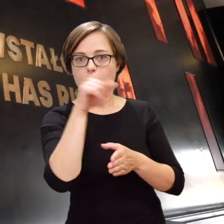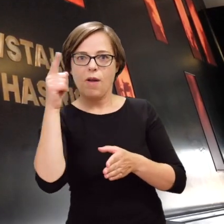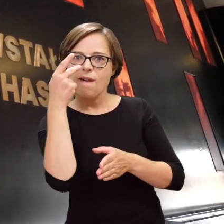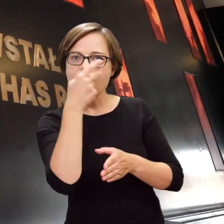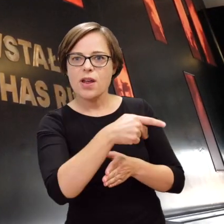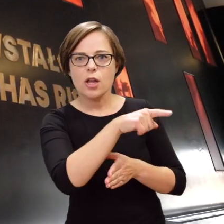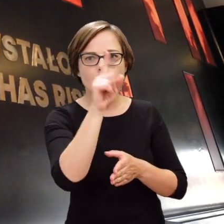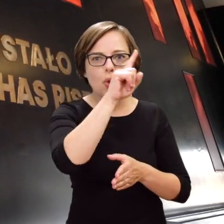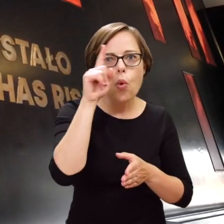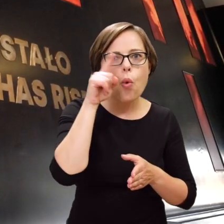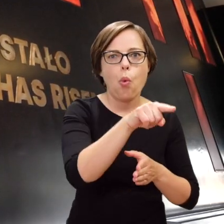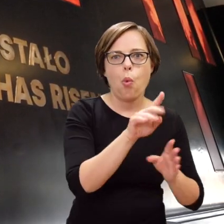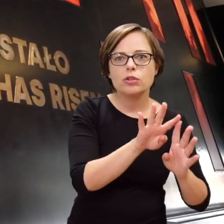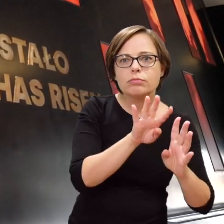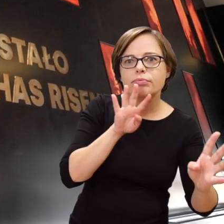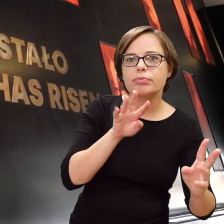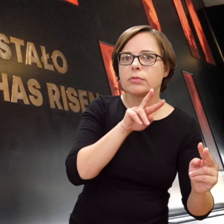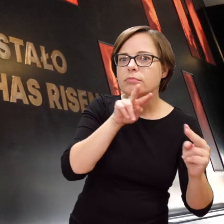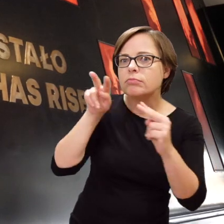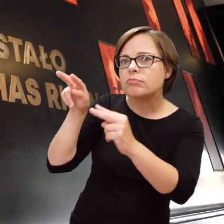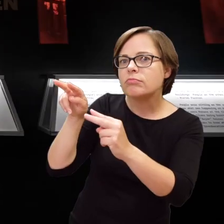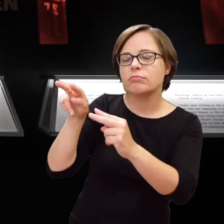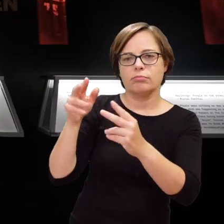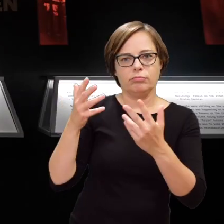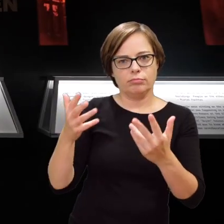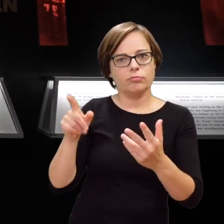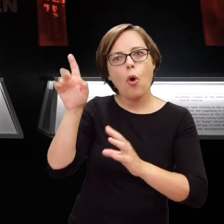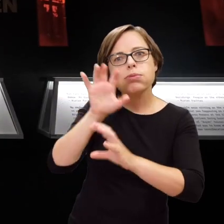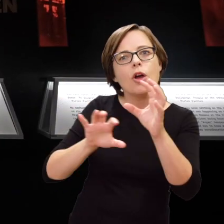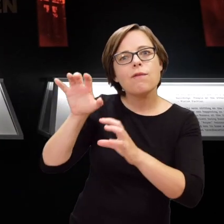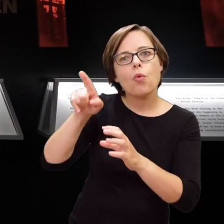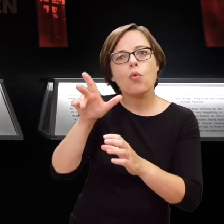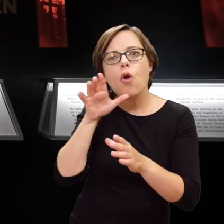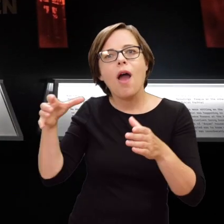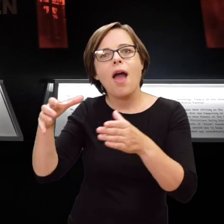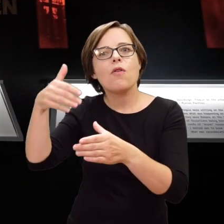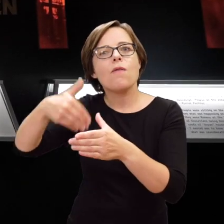They see people gathered near the wall, watching what was going on inside the ghetto.